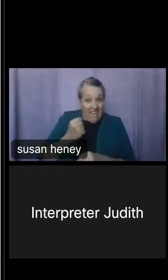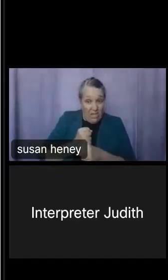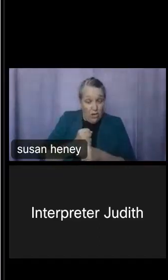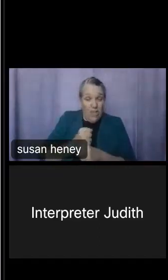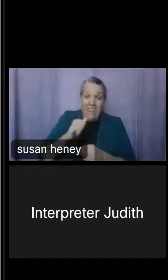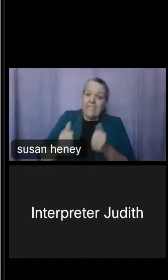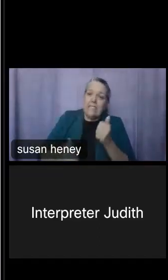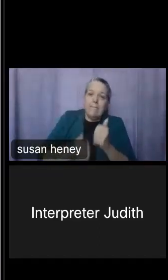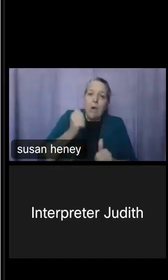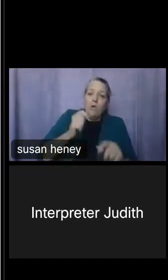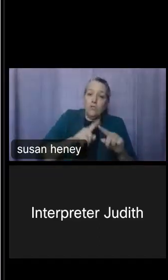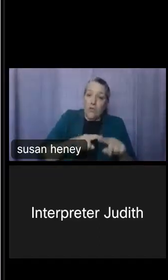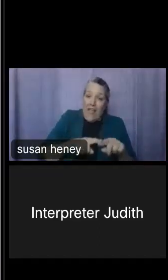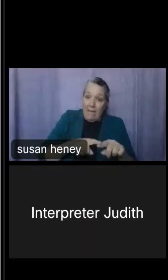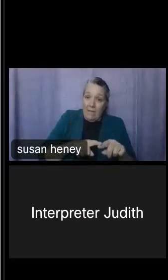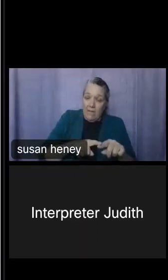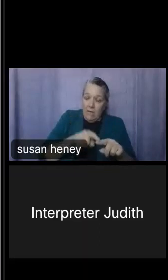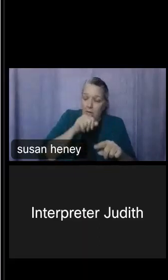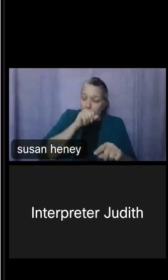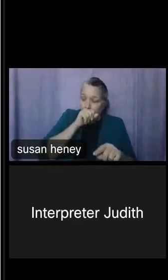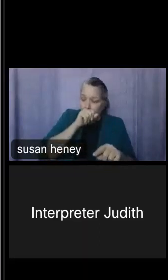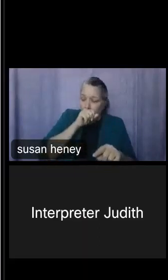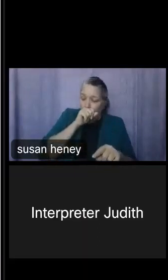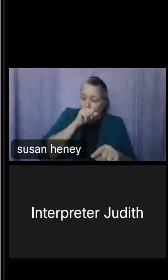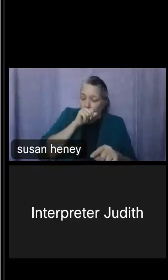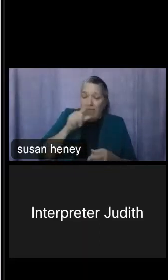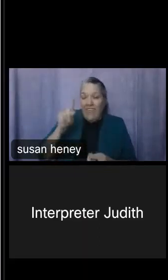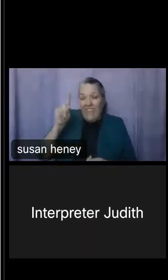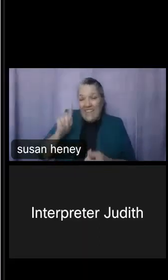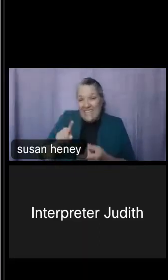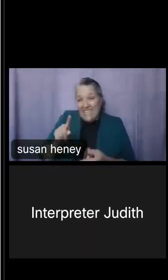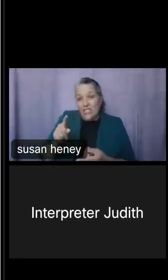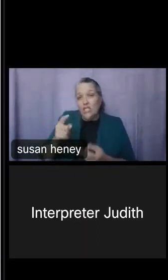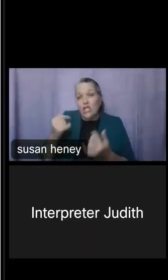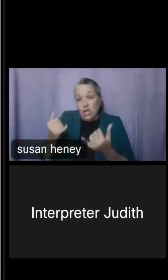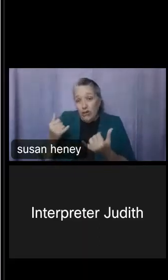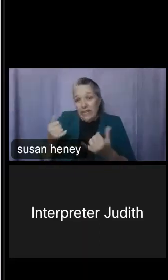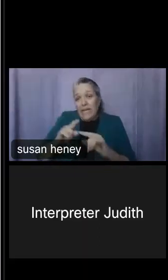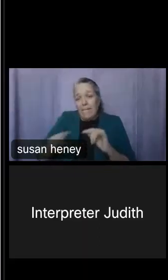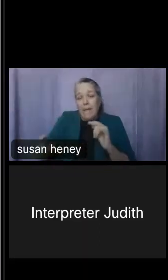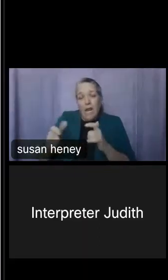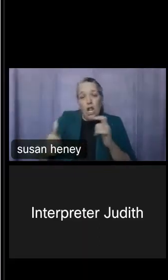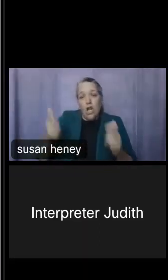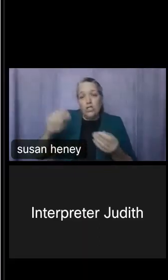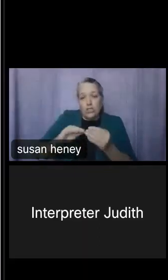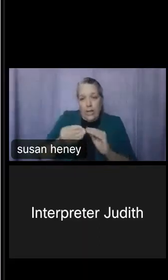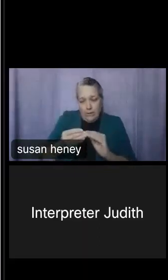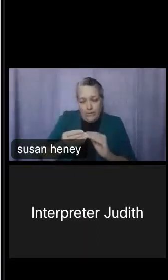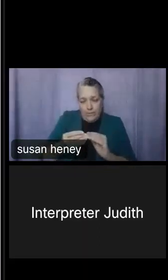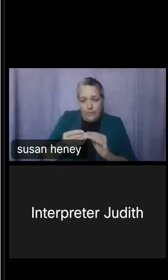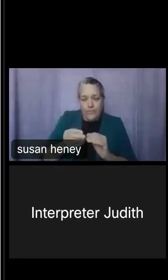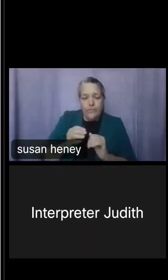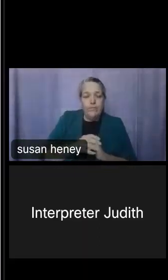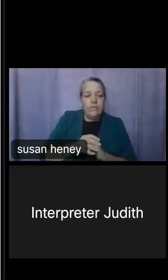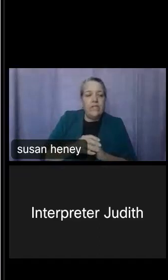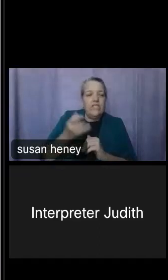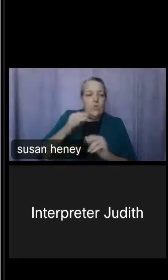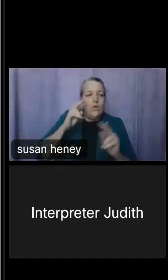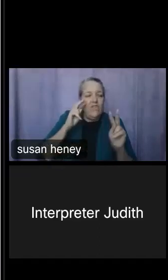least current, but they're going to cover the largest sample size. So when we're looking at smaller populations, and especially when we're looking at smaller geographies, like